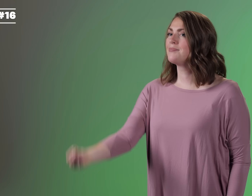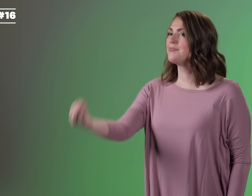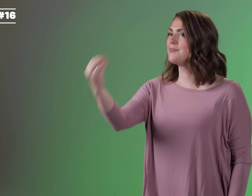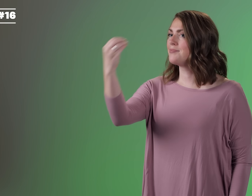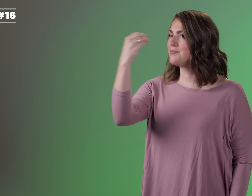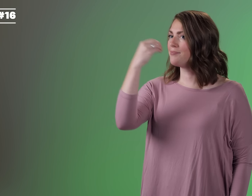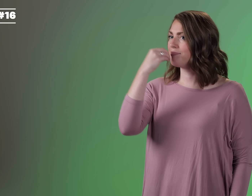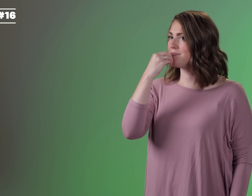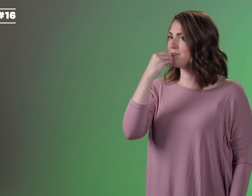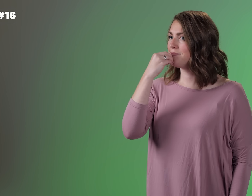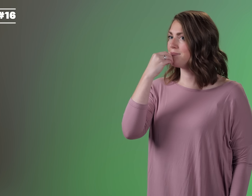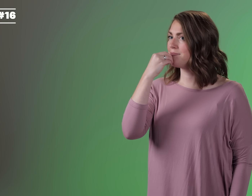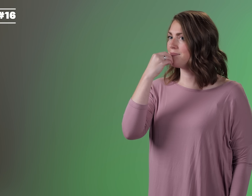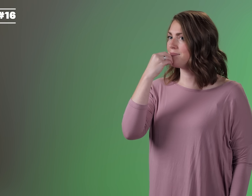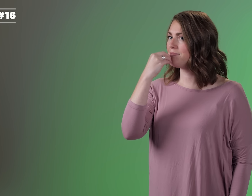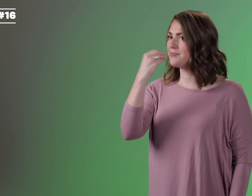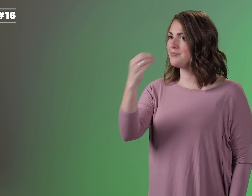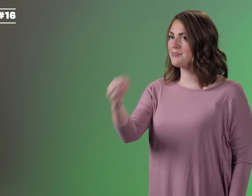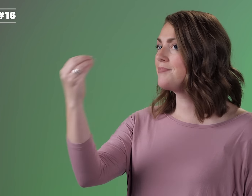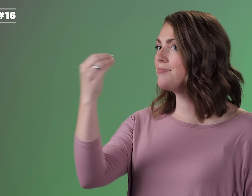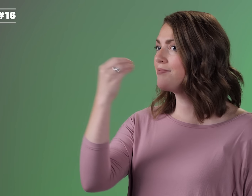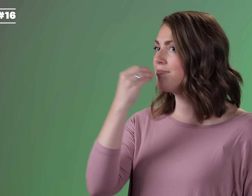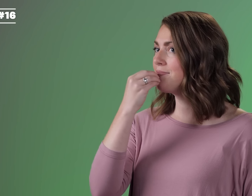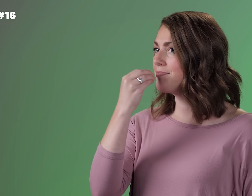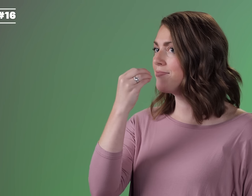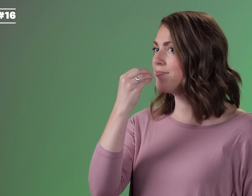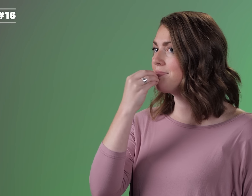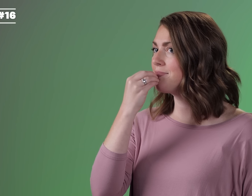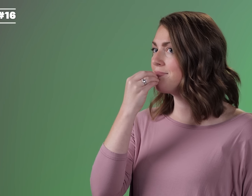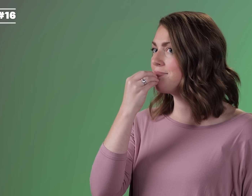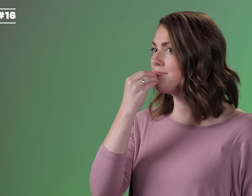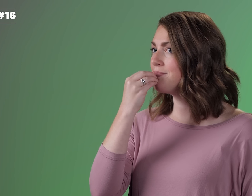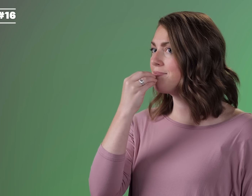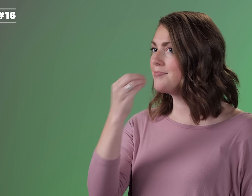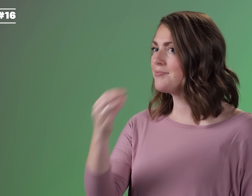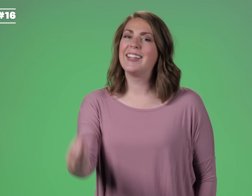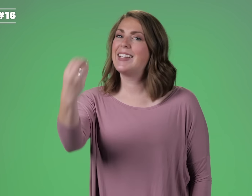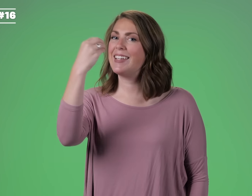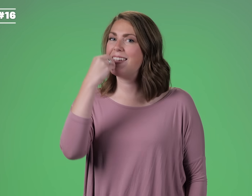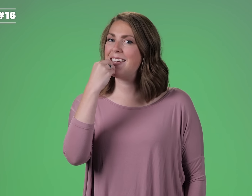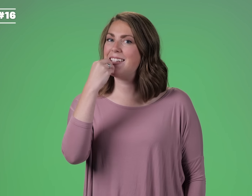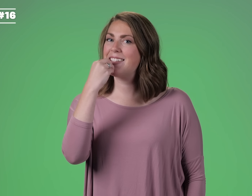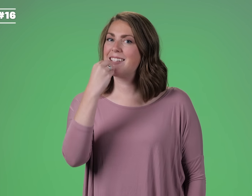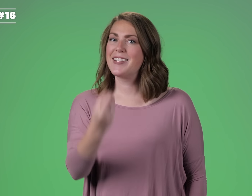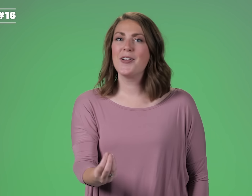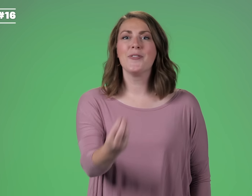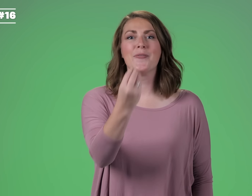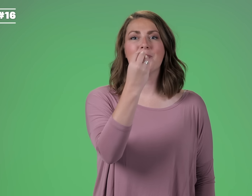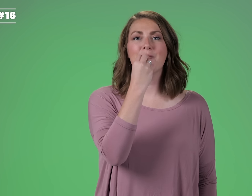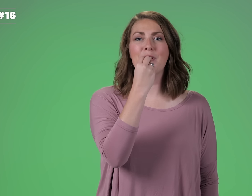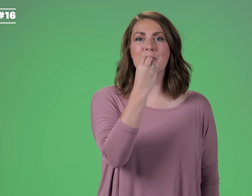When you're eating it goes in and food goes twice. EAT FOOD